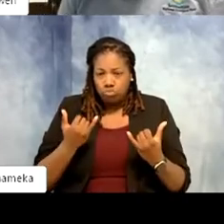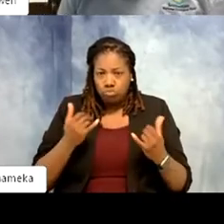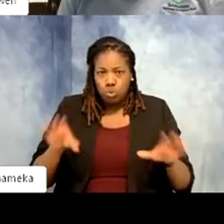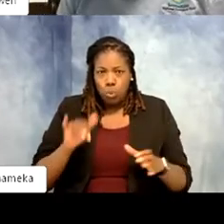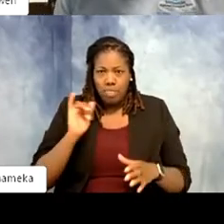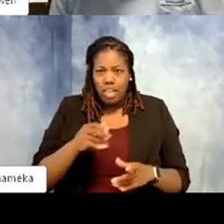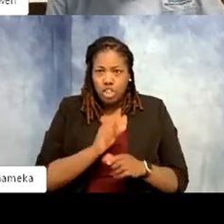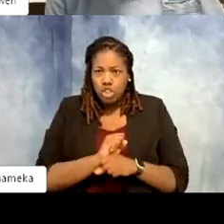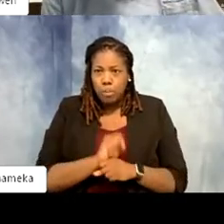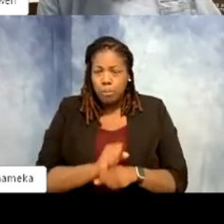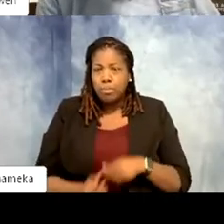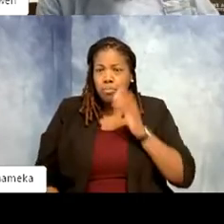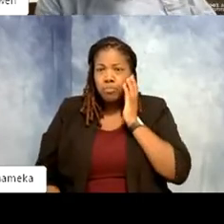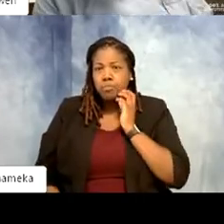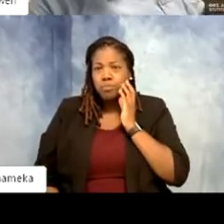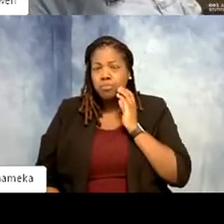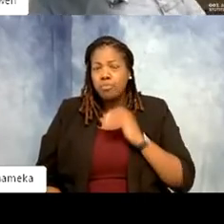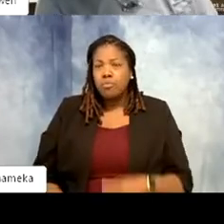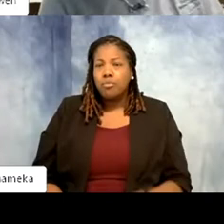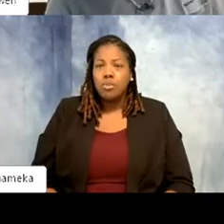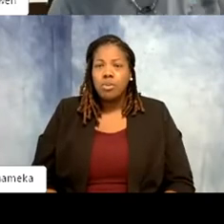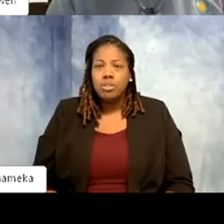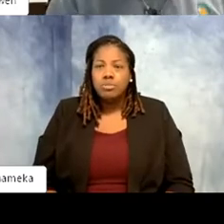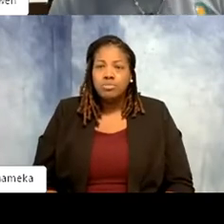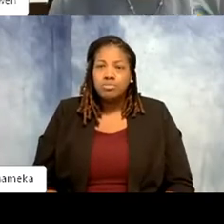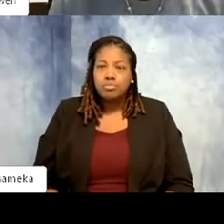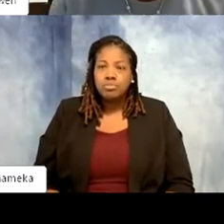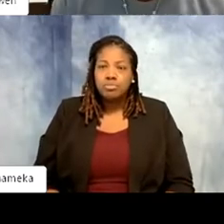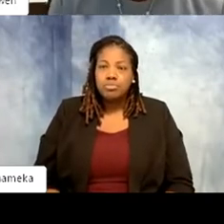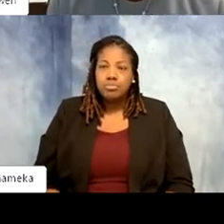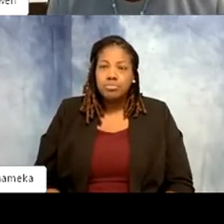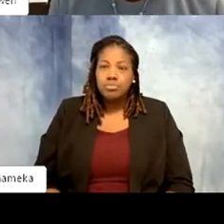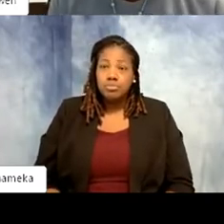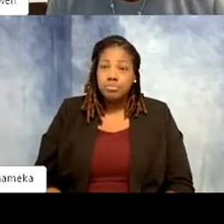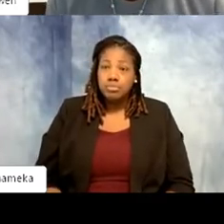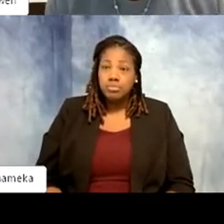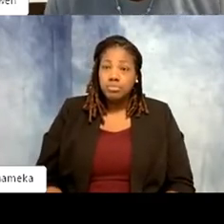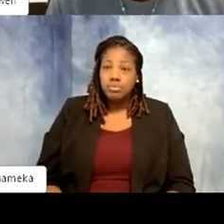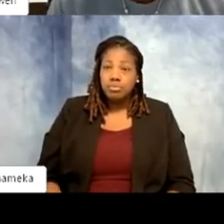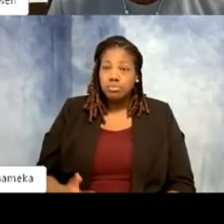Gwen: So kind of thought most of this webinar would be my story, which would probably be long. But I'm